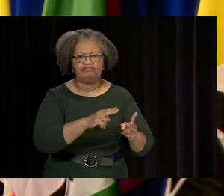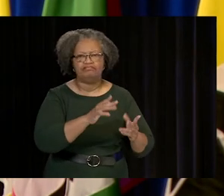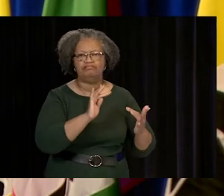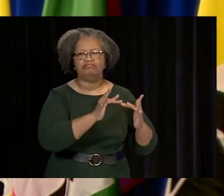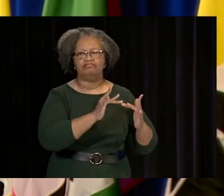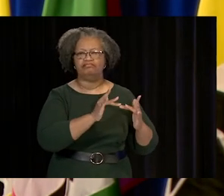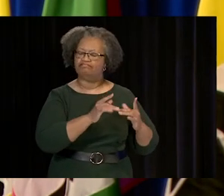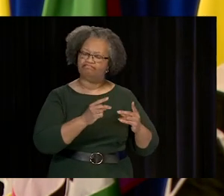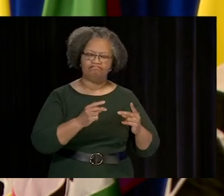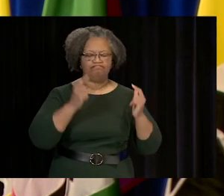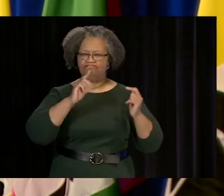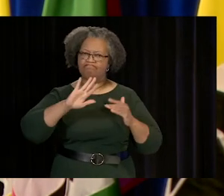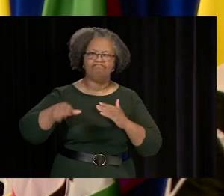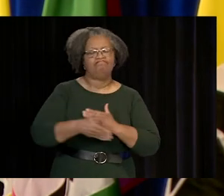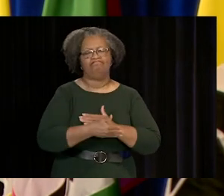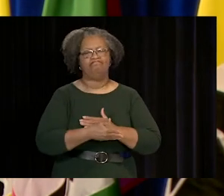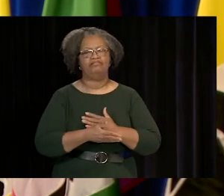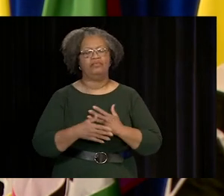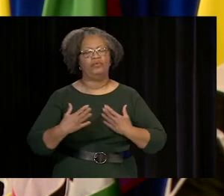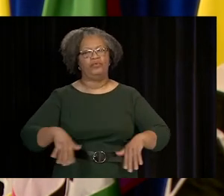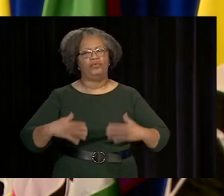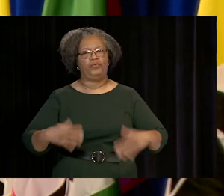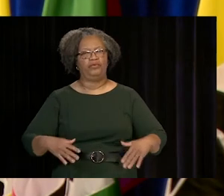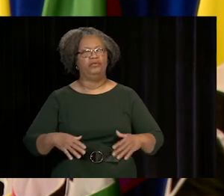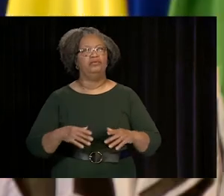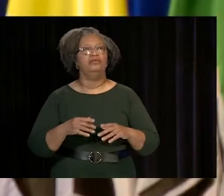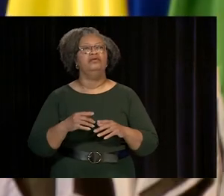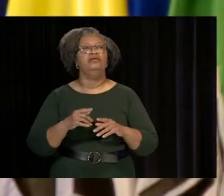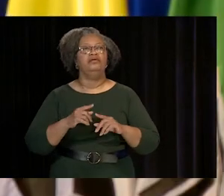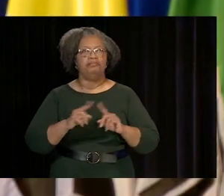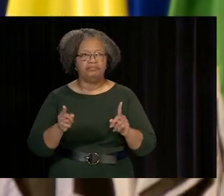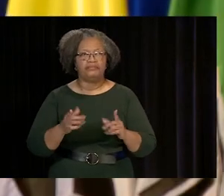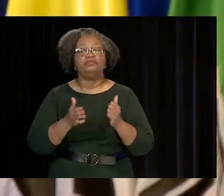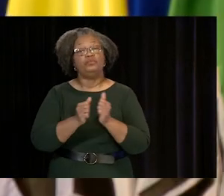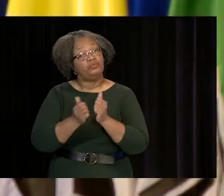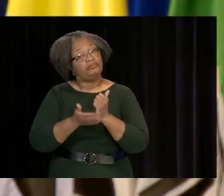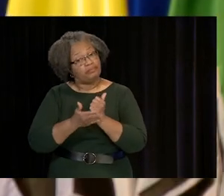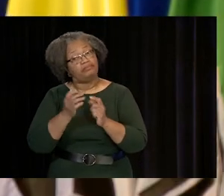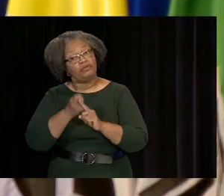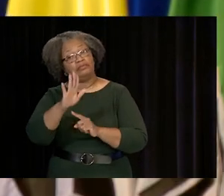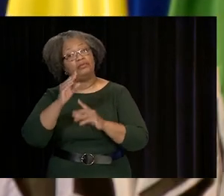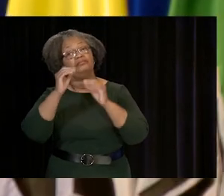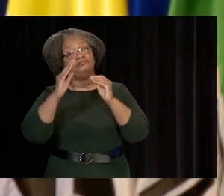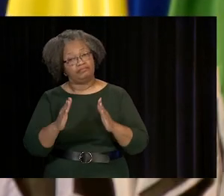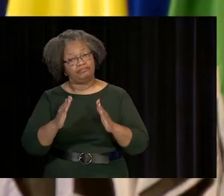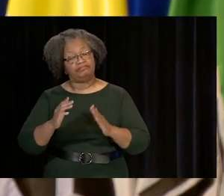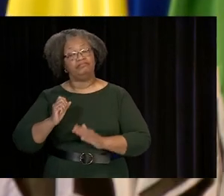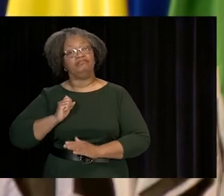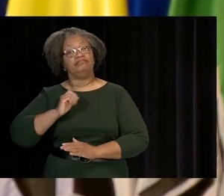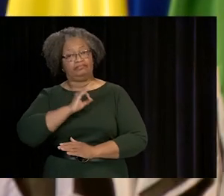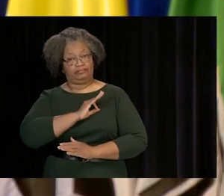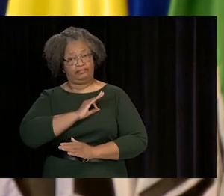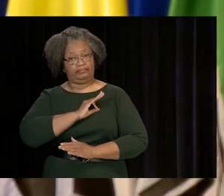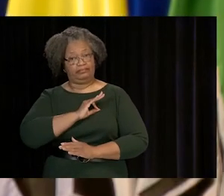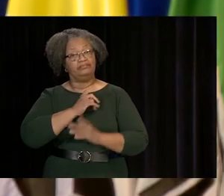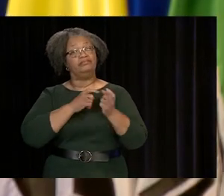STAFF AND ADMINISTRATORS, IT HAPPENED, AND YOU'RE PREPARED NOW MORE THAN EVER TO ENTER THE WORLD,